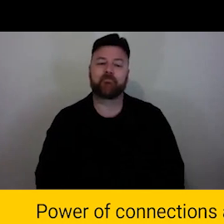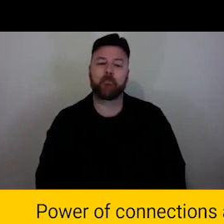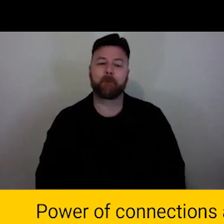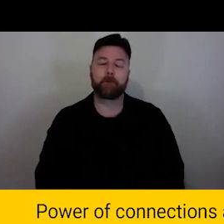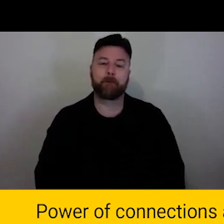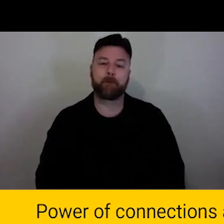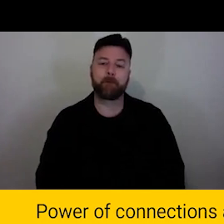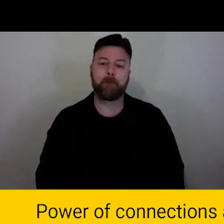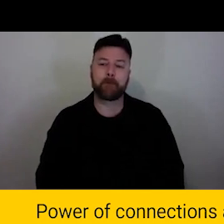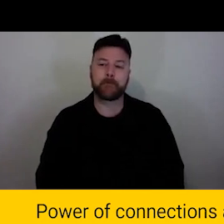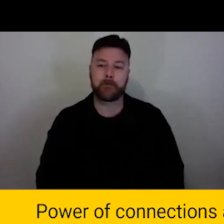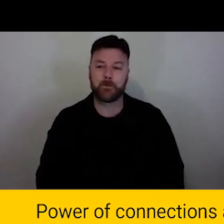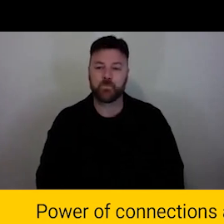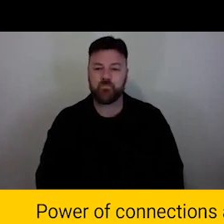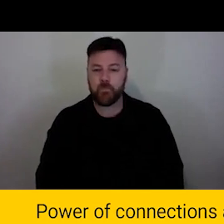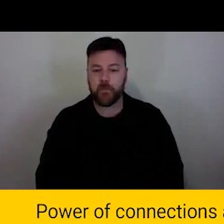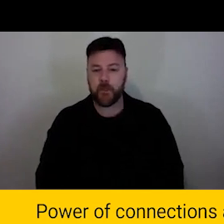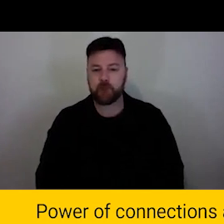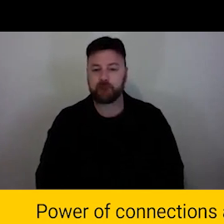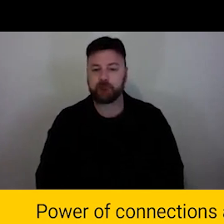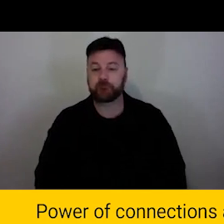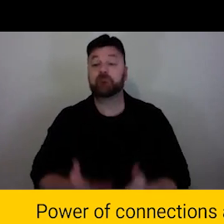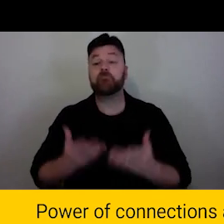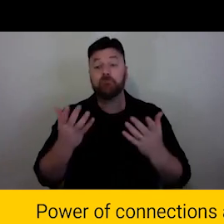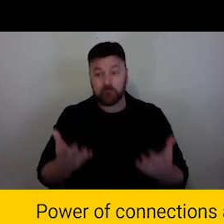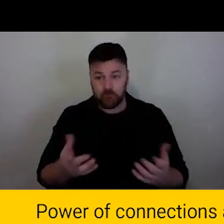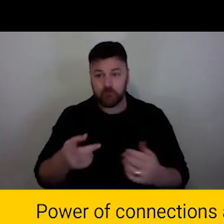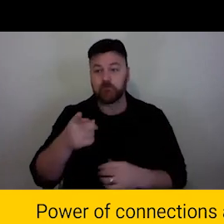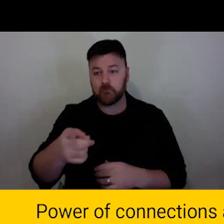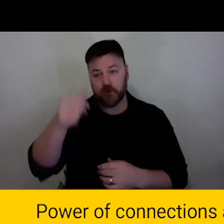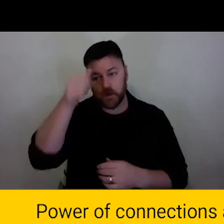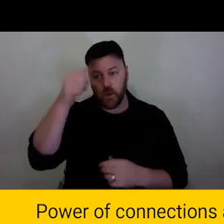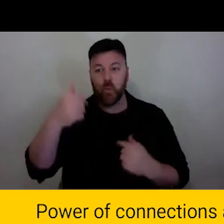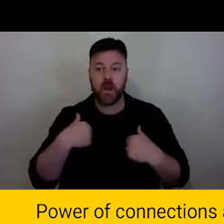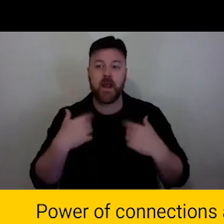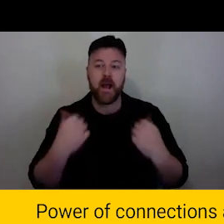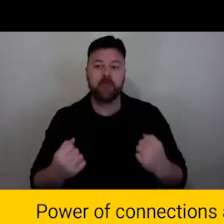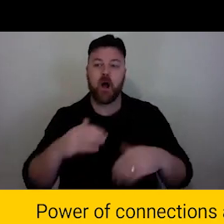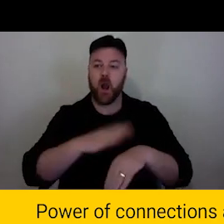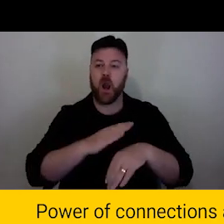MISH So, as you can see, we spend a lot of time asking questions,